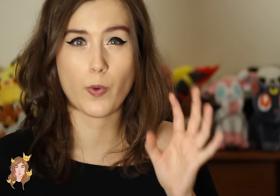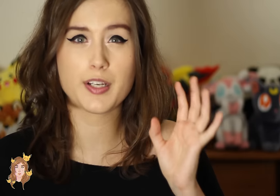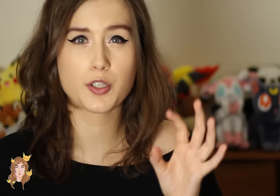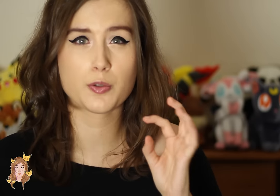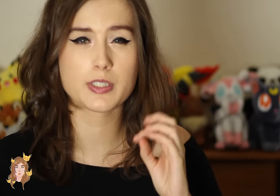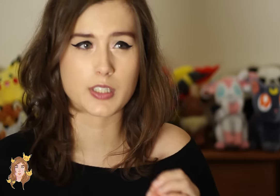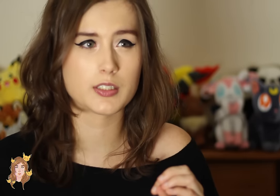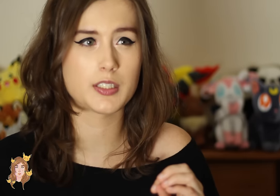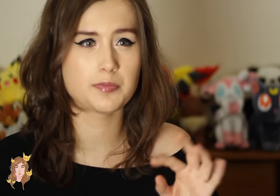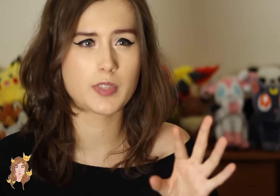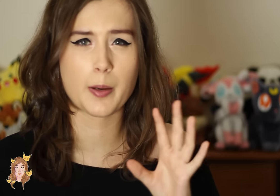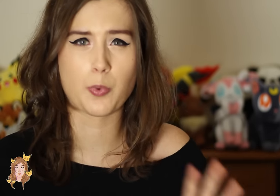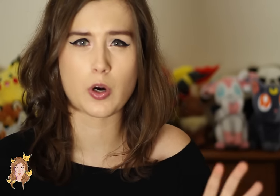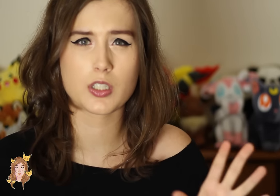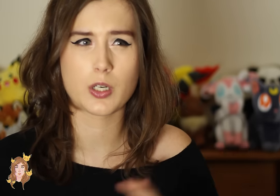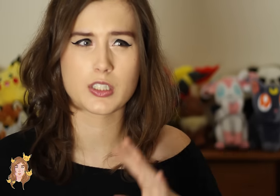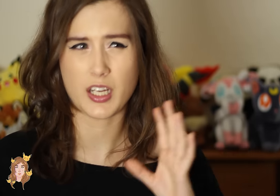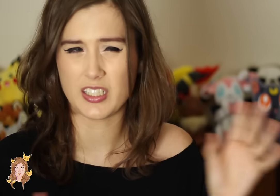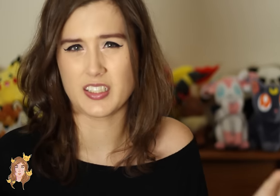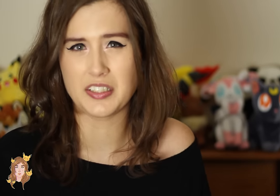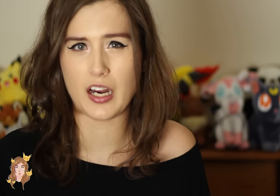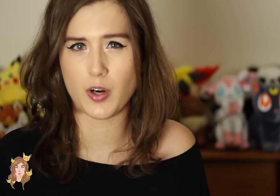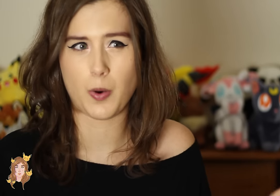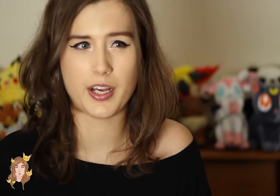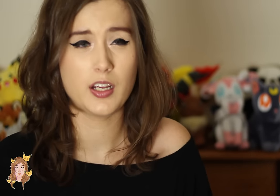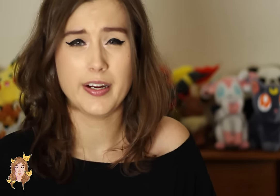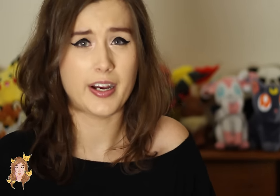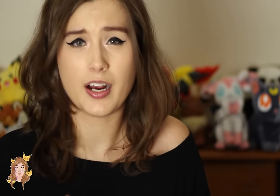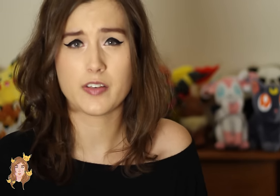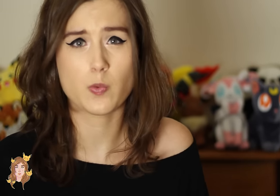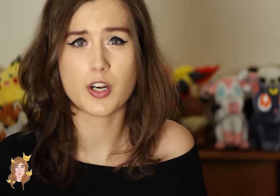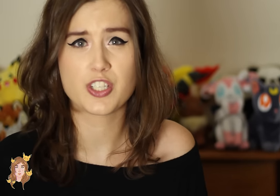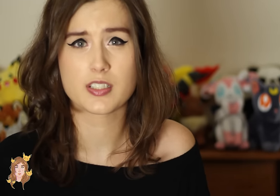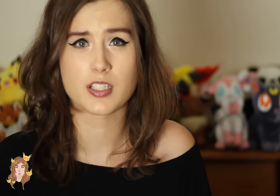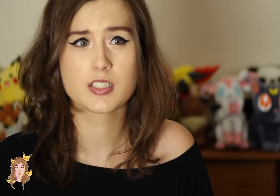way too redundant and boring so I just kinda gave up on it and I haven’t watched it since.